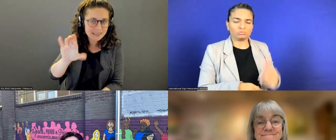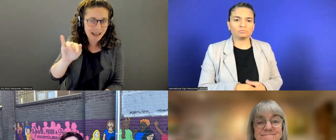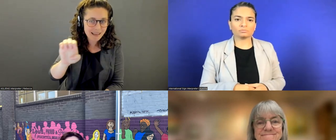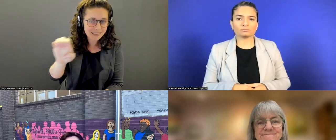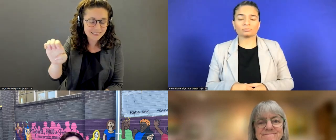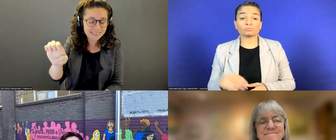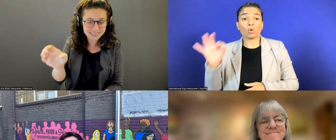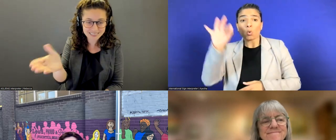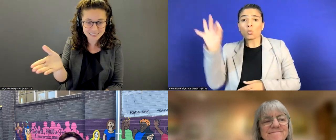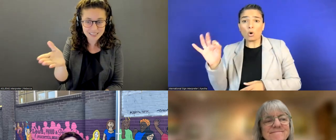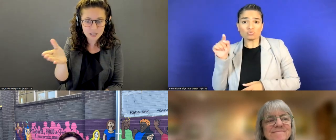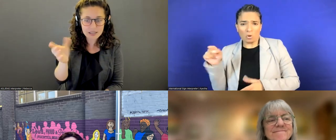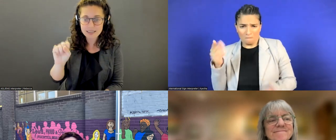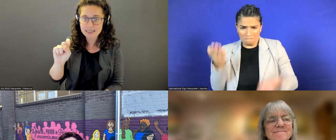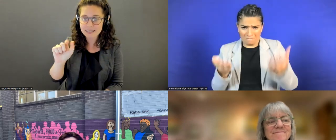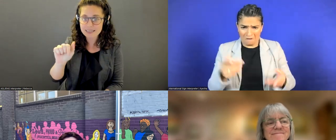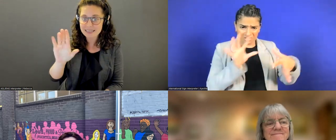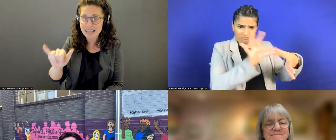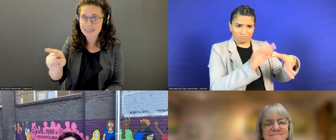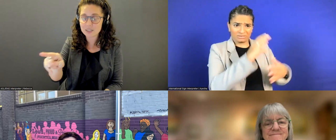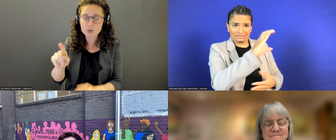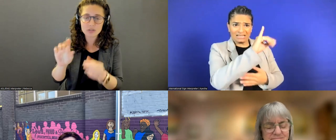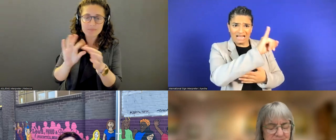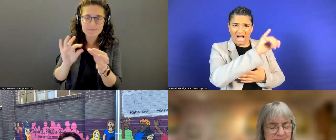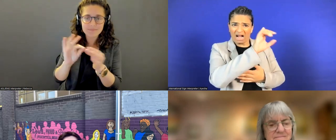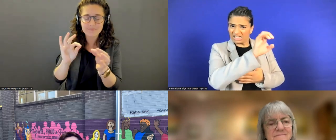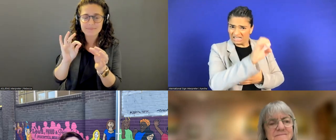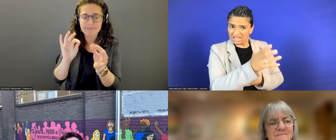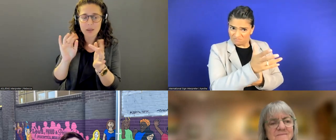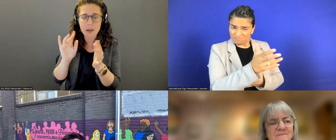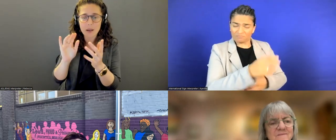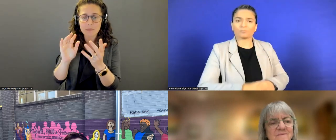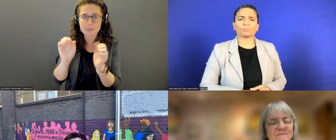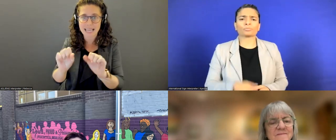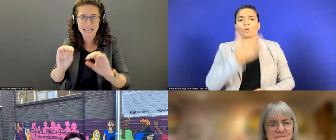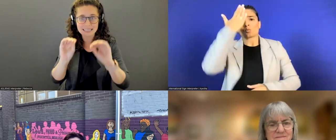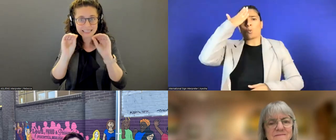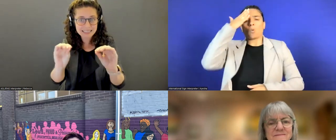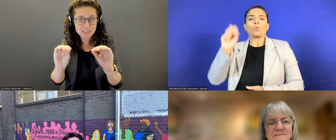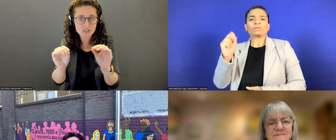You know Stacy, you shared the great information about being able to teach a language.